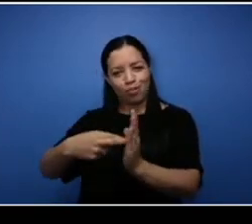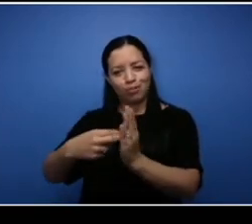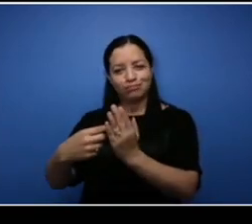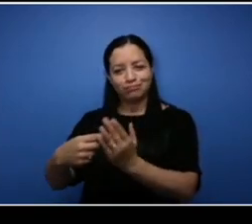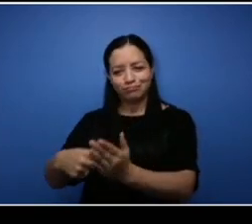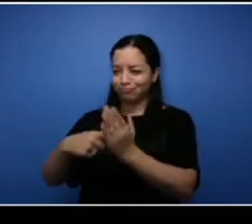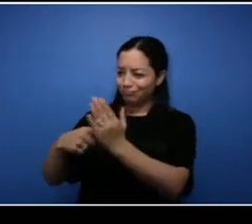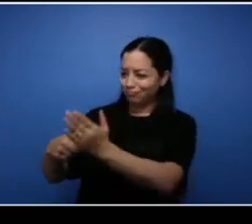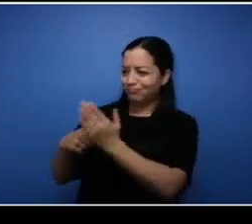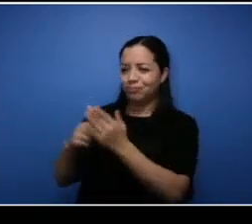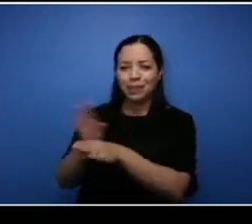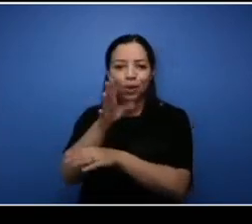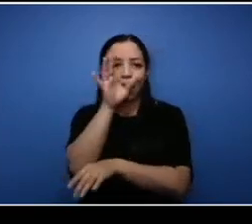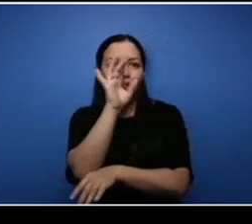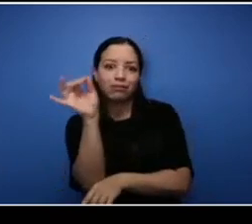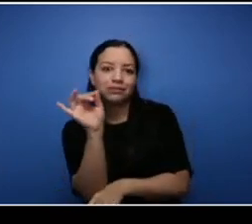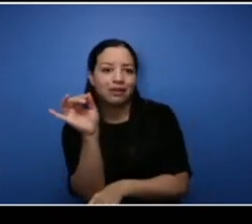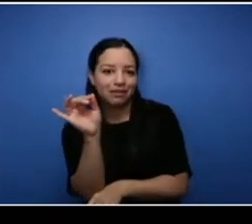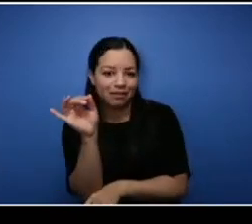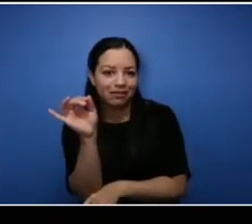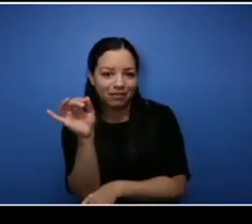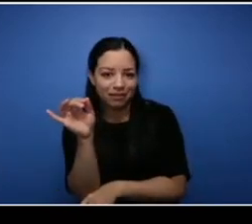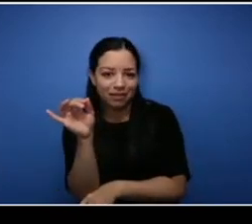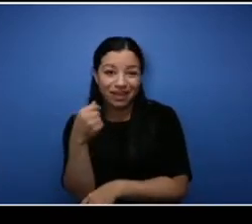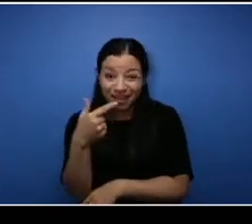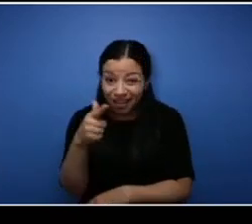and even someone like Glenn. I've watched Glenn a lot you know I used to hang with his